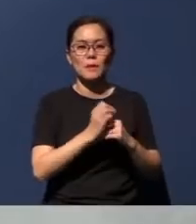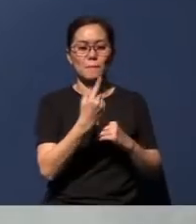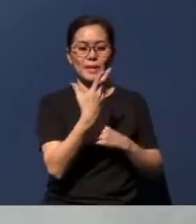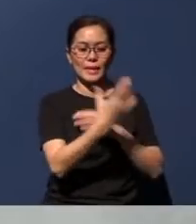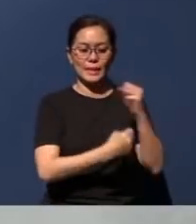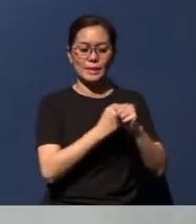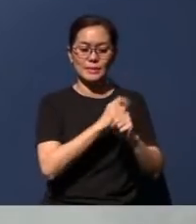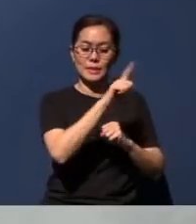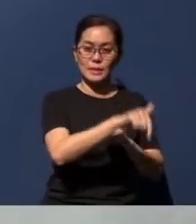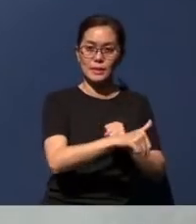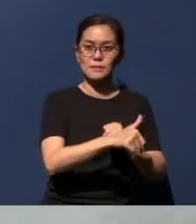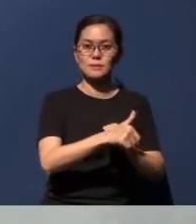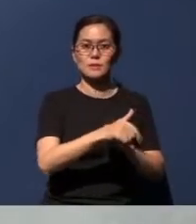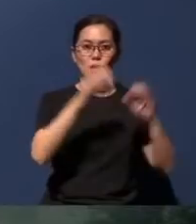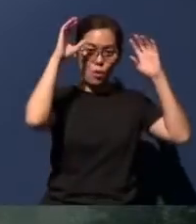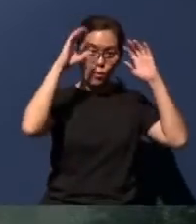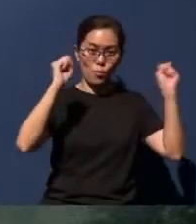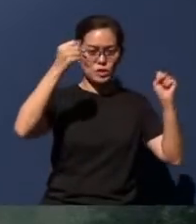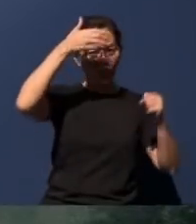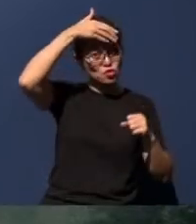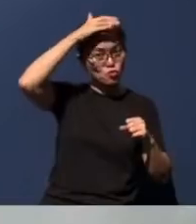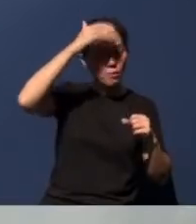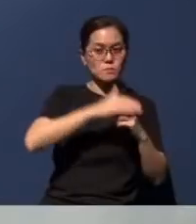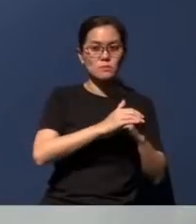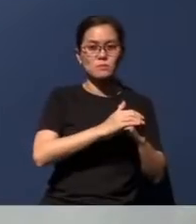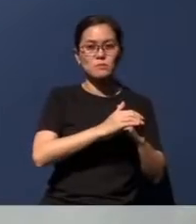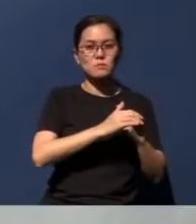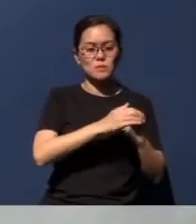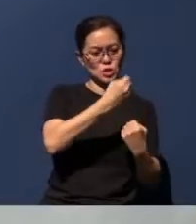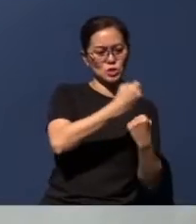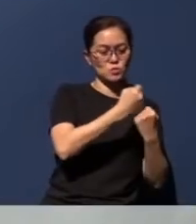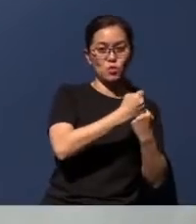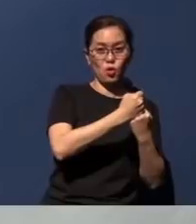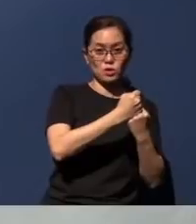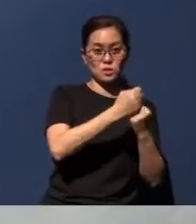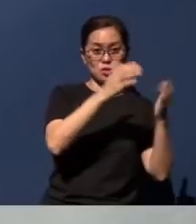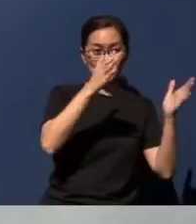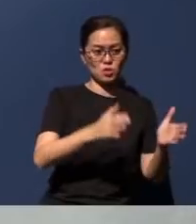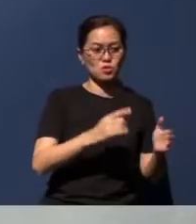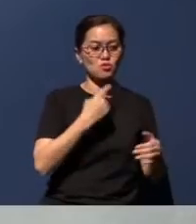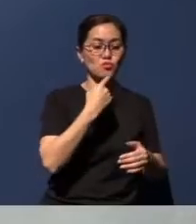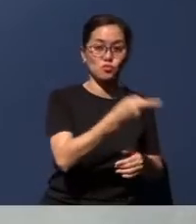addressing his group of supporters at a political rally, recounted this event. And